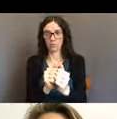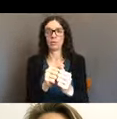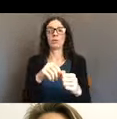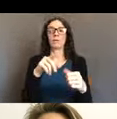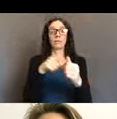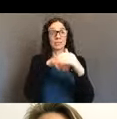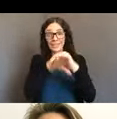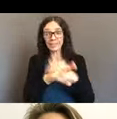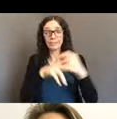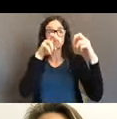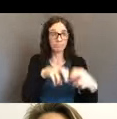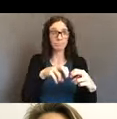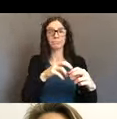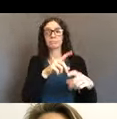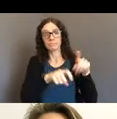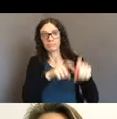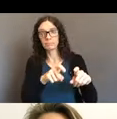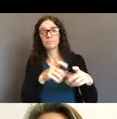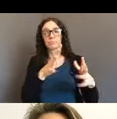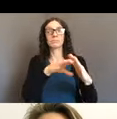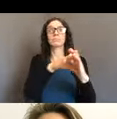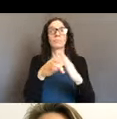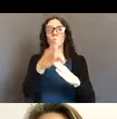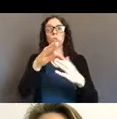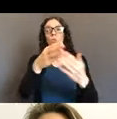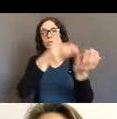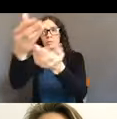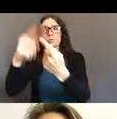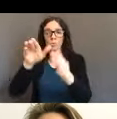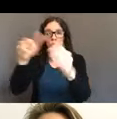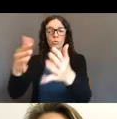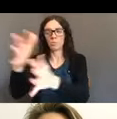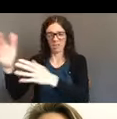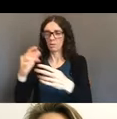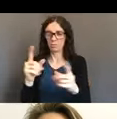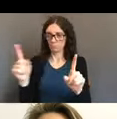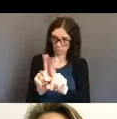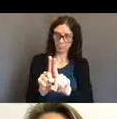And it also allows them to facilitate their care, both in, in sense of a communication,